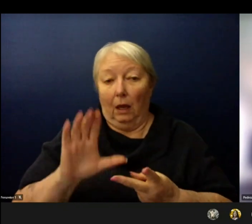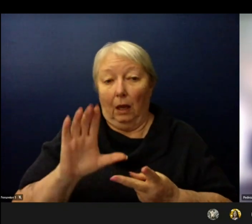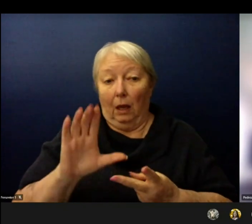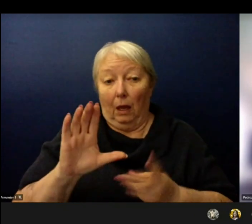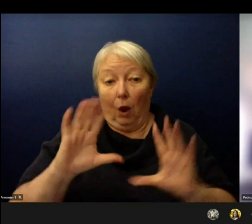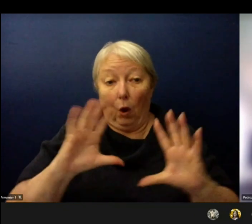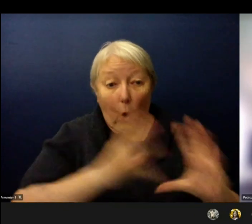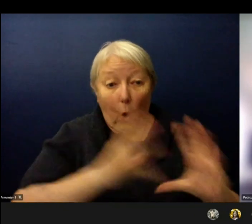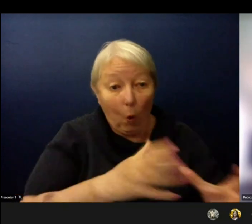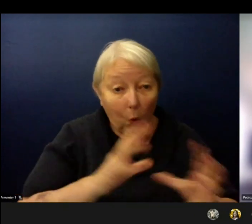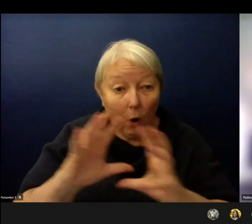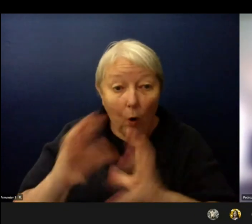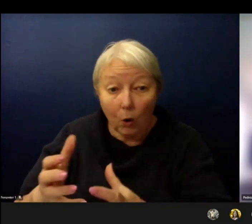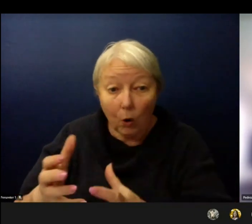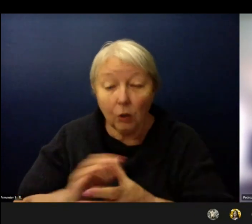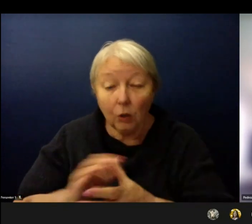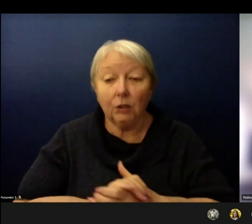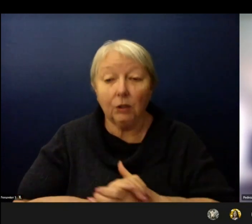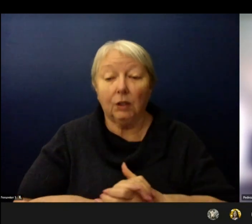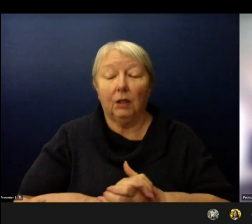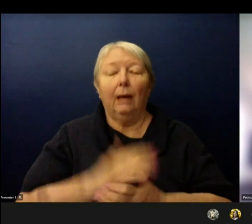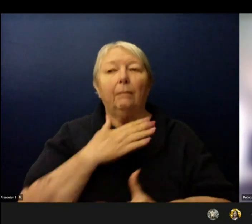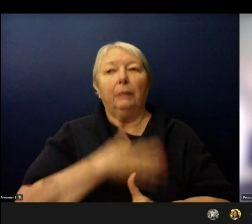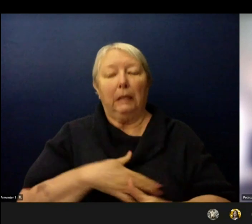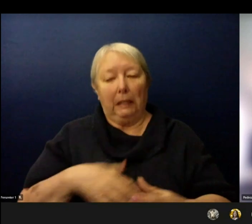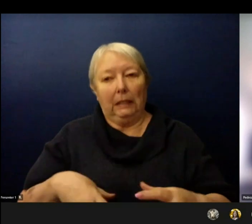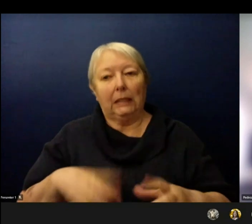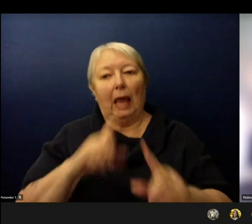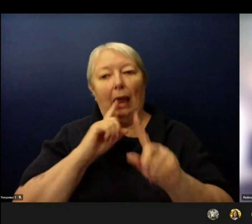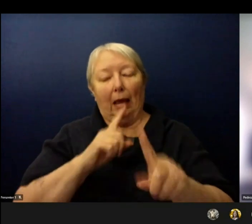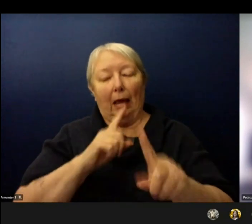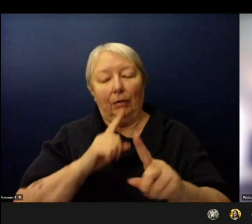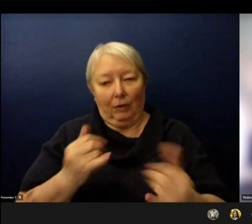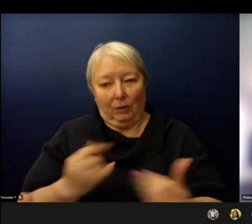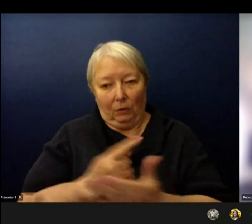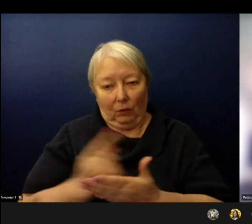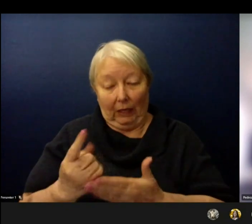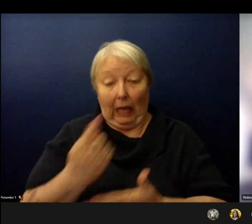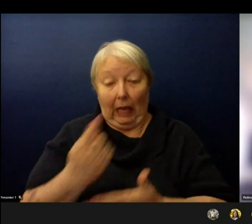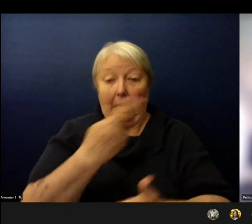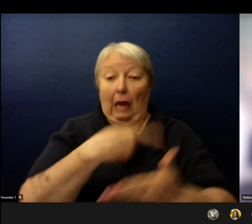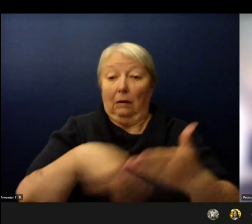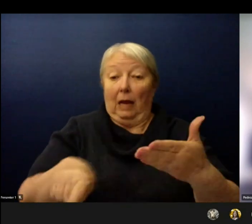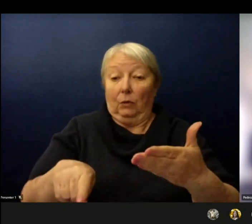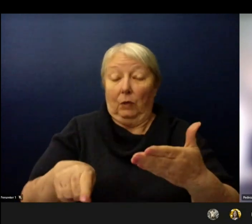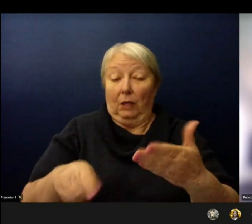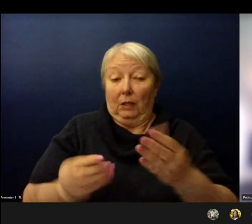for planning purposes. Next week is spring break. There will be limited staff to assist but schools will